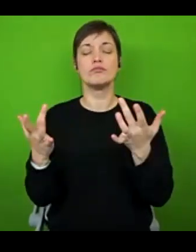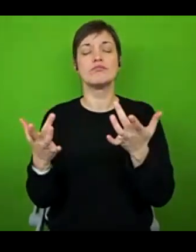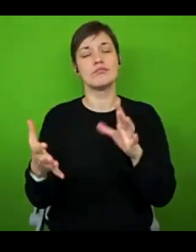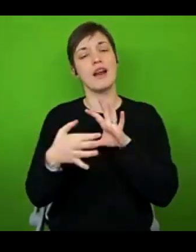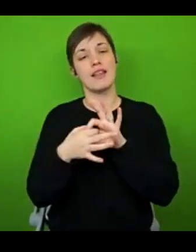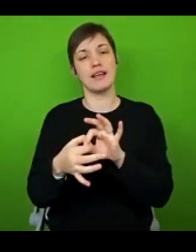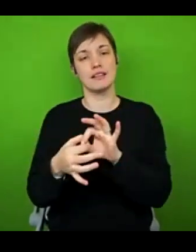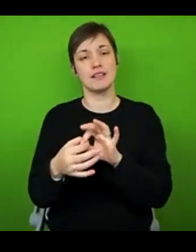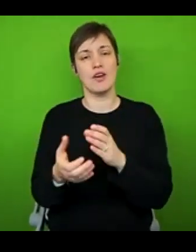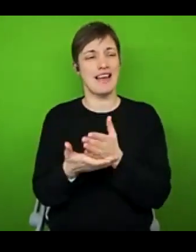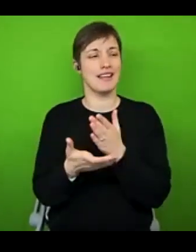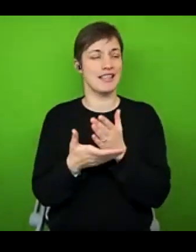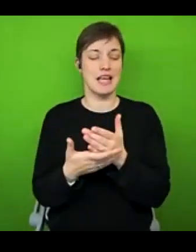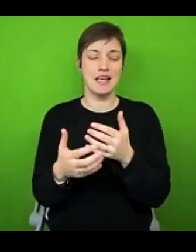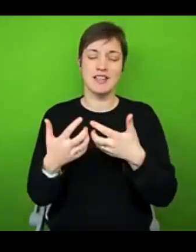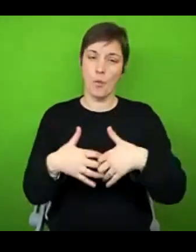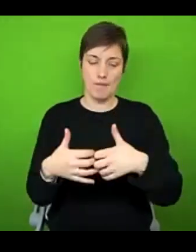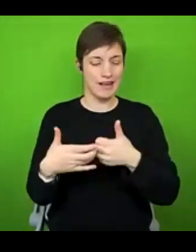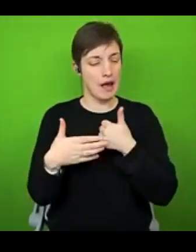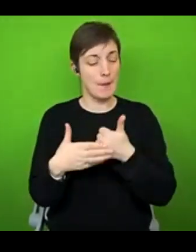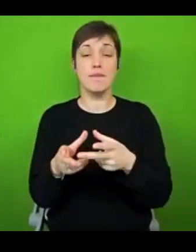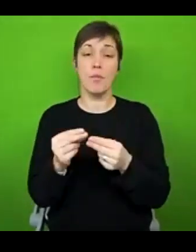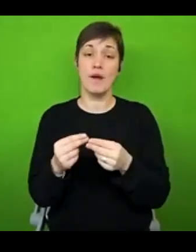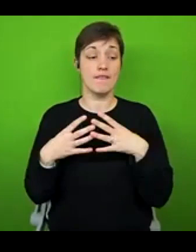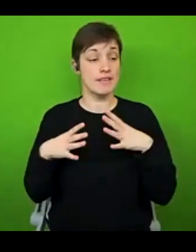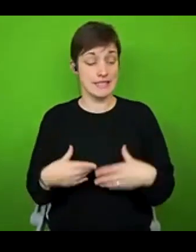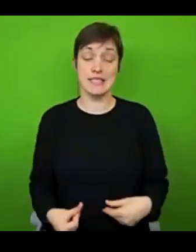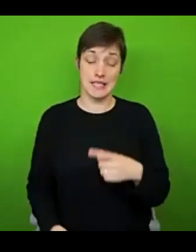equipment that can help you manage fatigue. So I hope that's helpful, I will share a link.